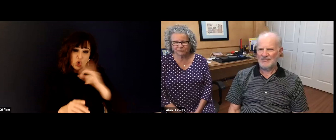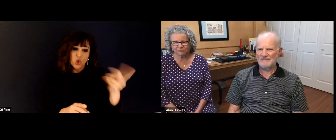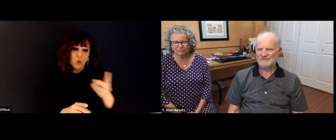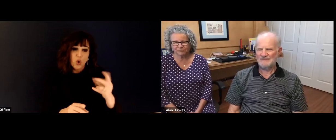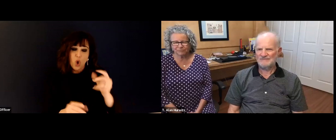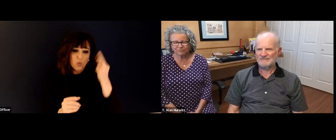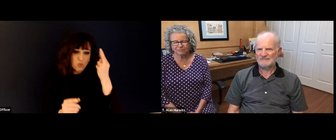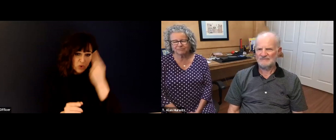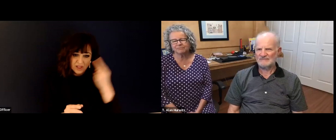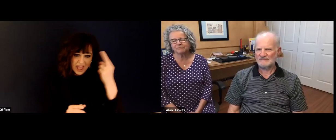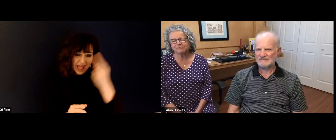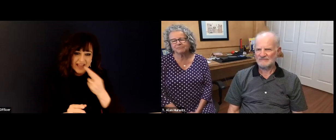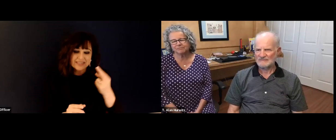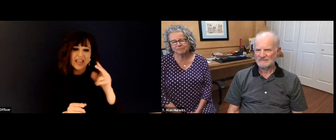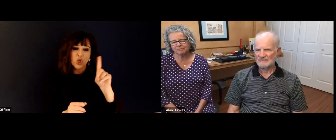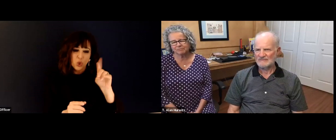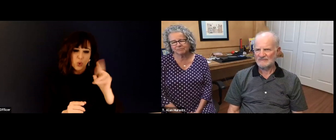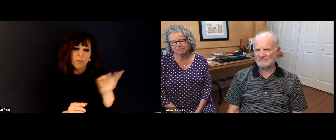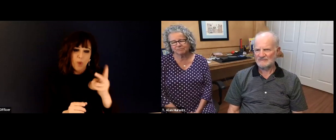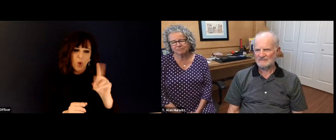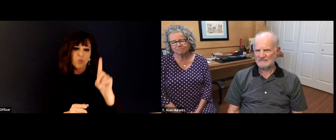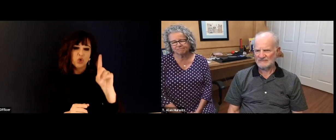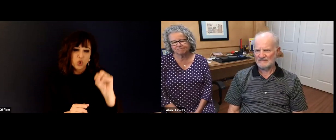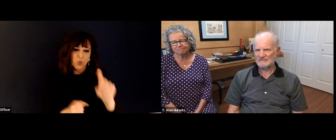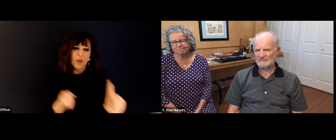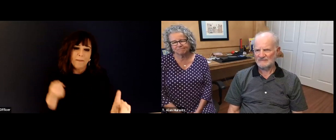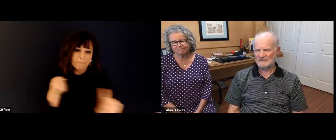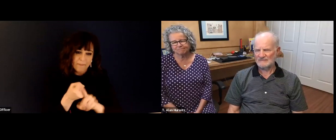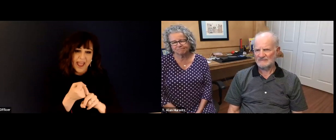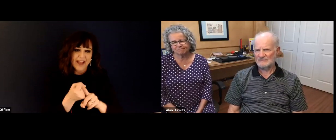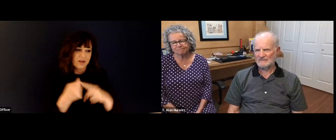appreciate everything that the two of you have done for the